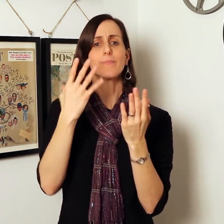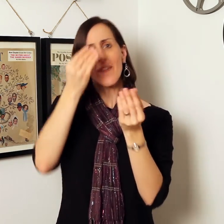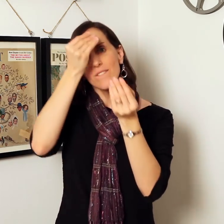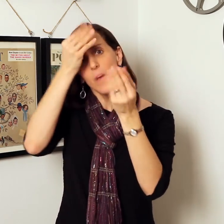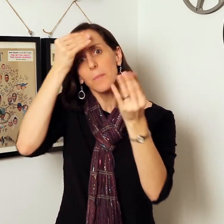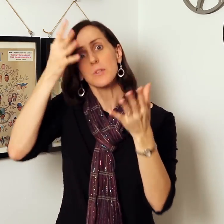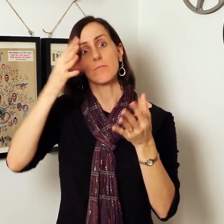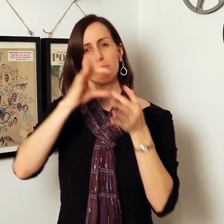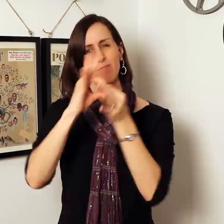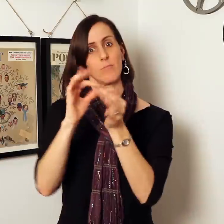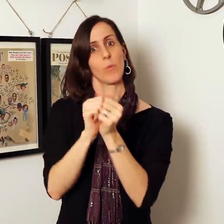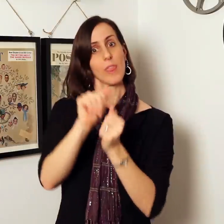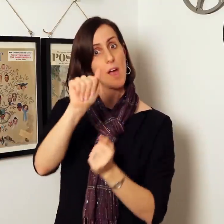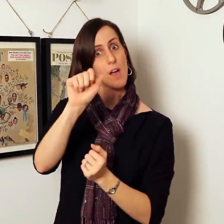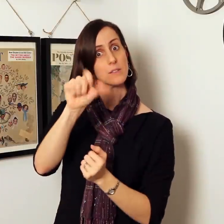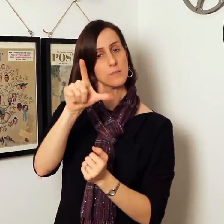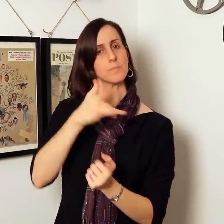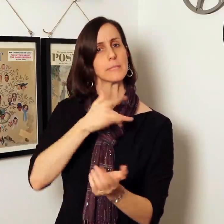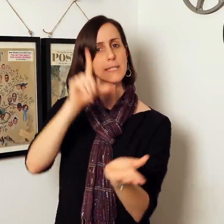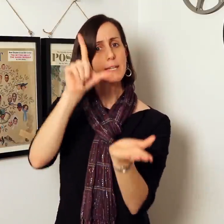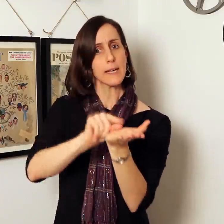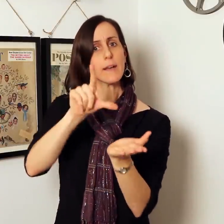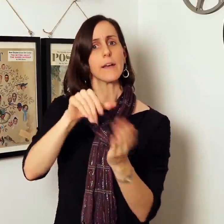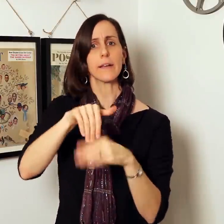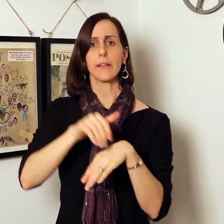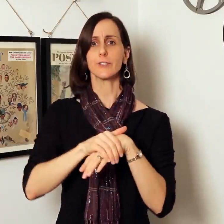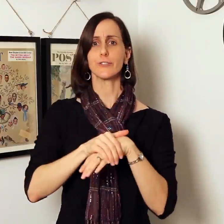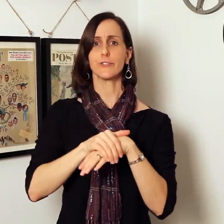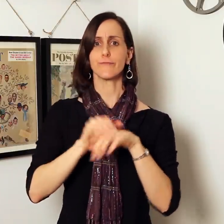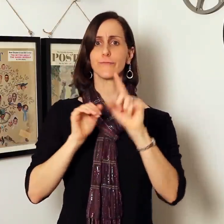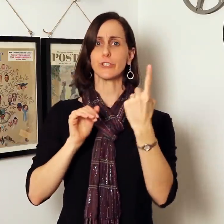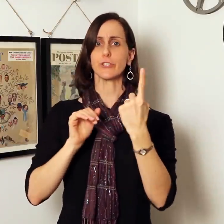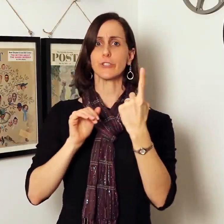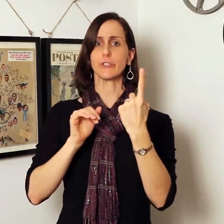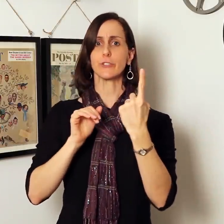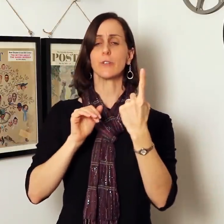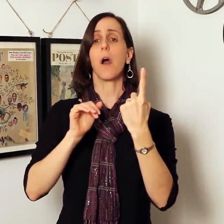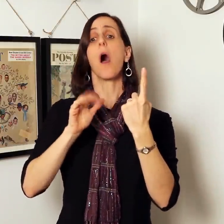that over the years, the majority of research about ASL is published in written English. English tends to